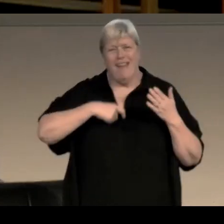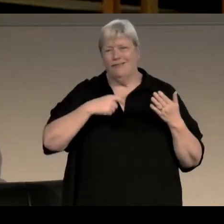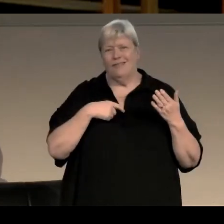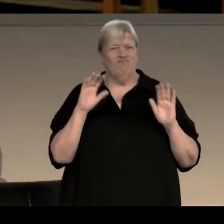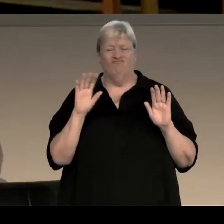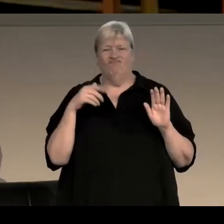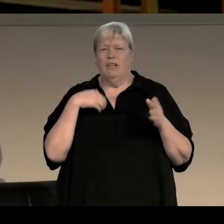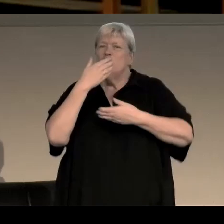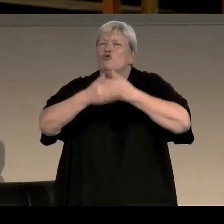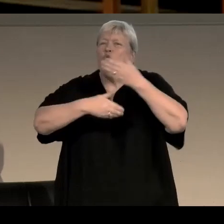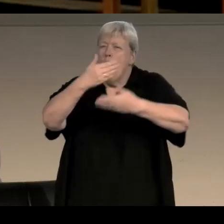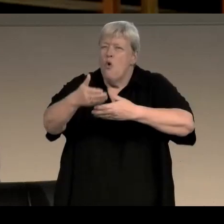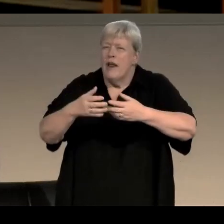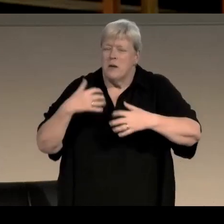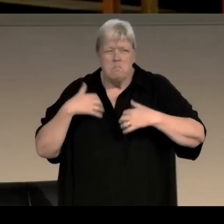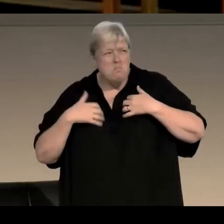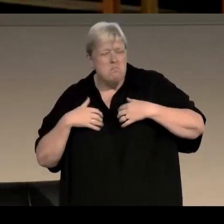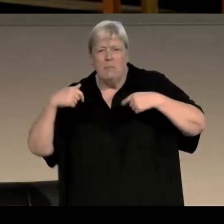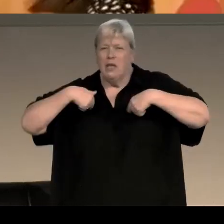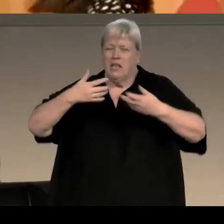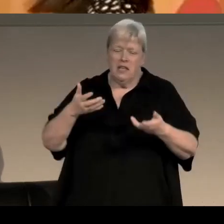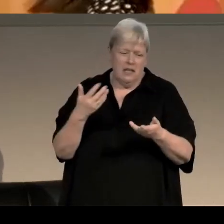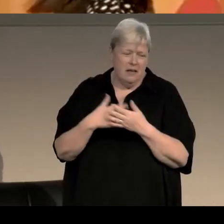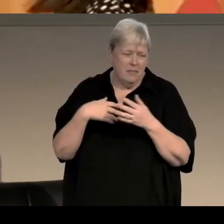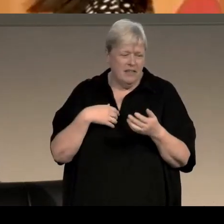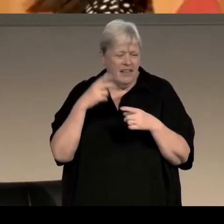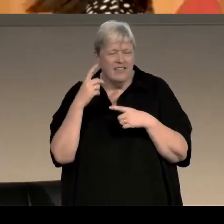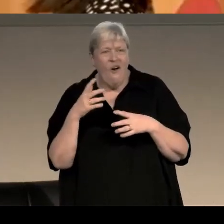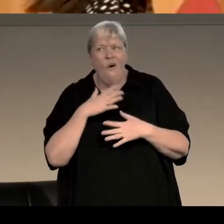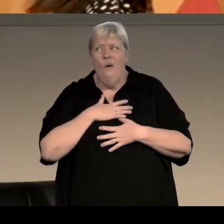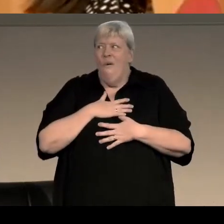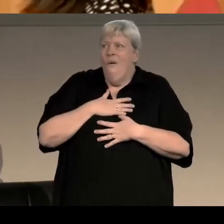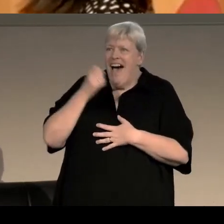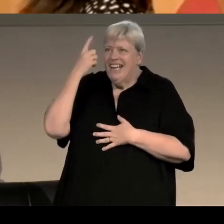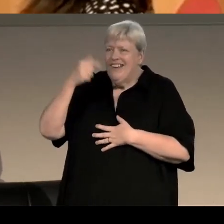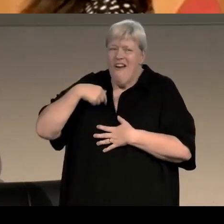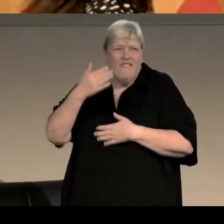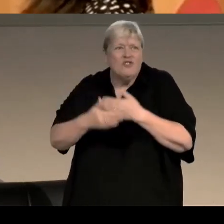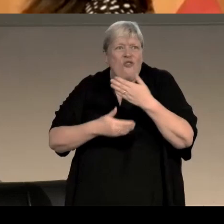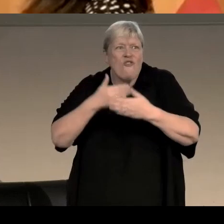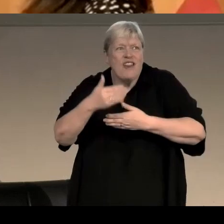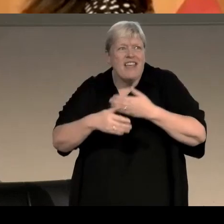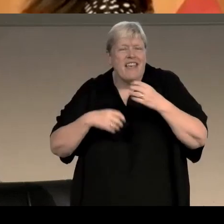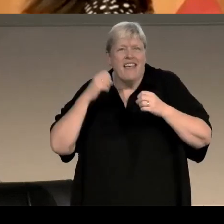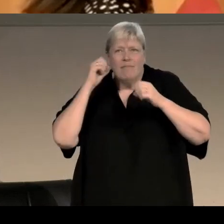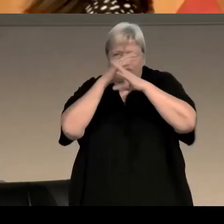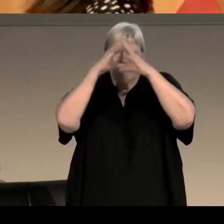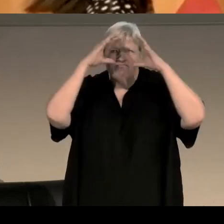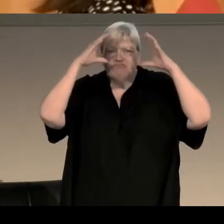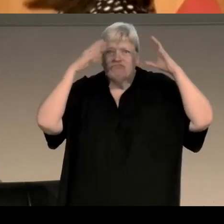and so when I start to have the general idea of a story and it starts to take shape in my head, very soon I know whose story it is,